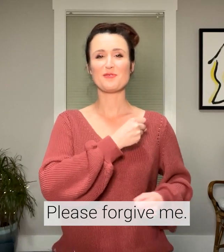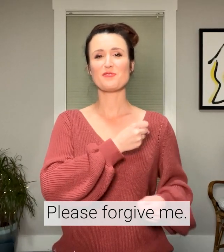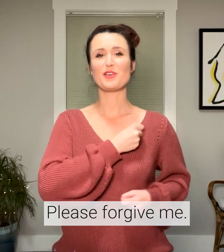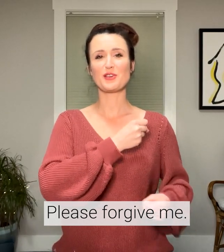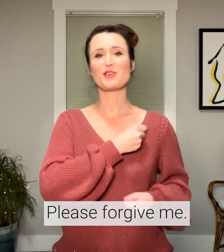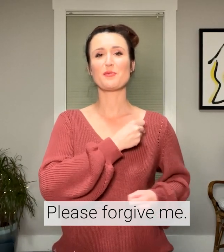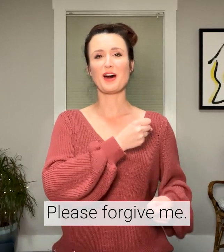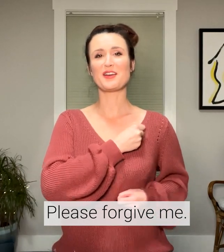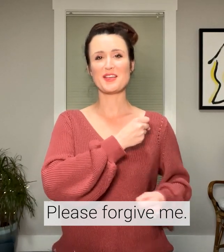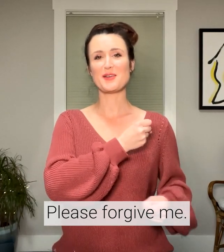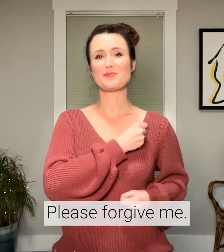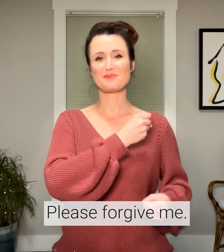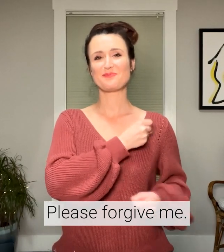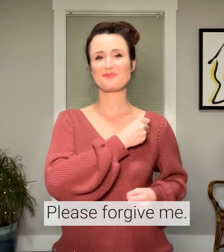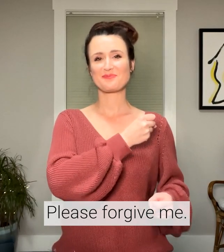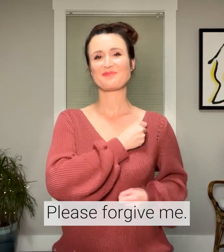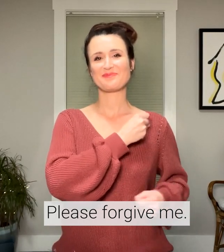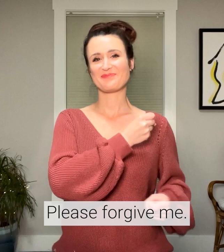Keep feeling your body